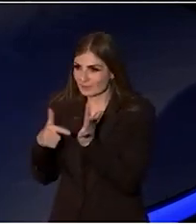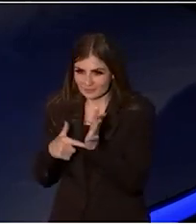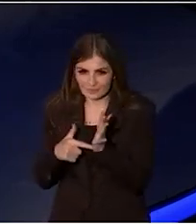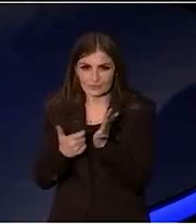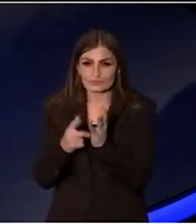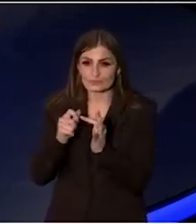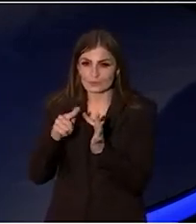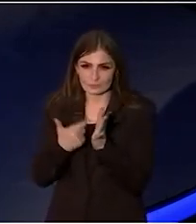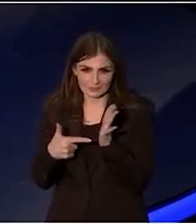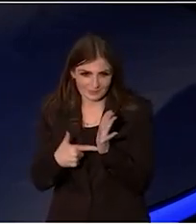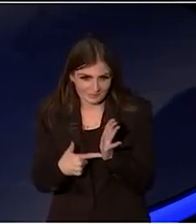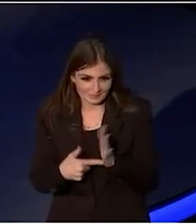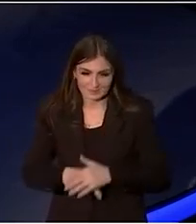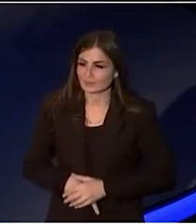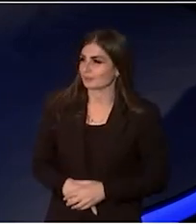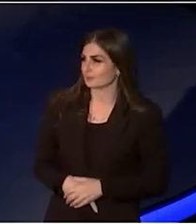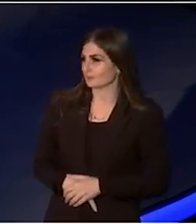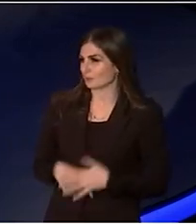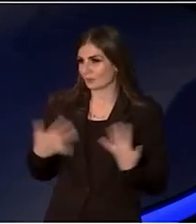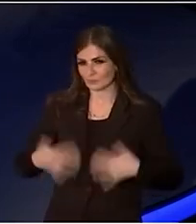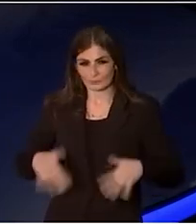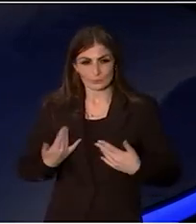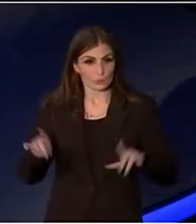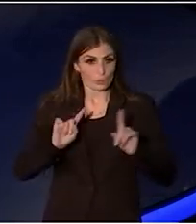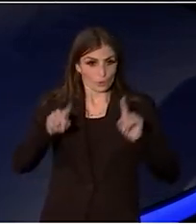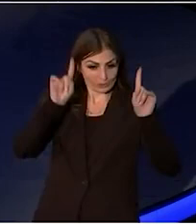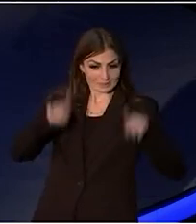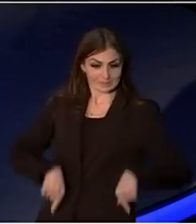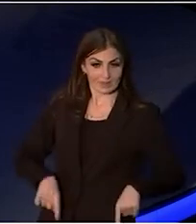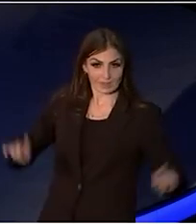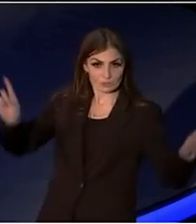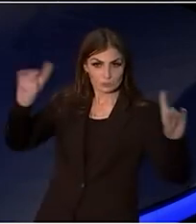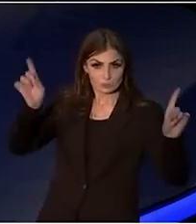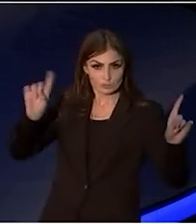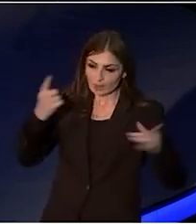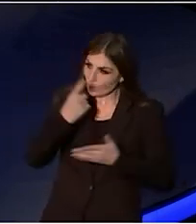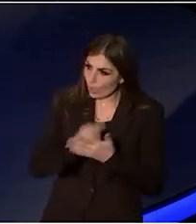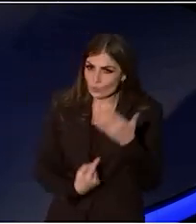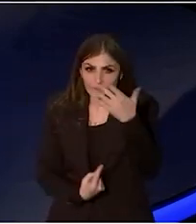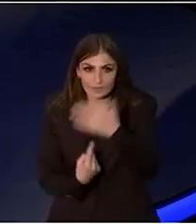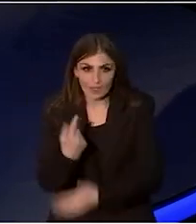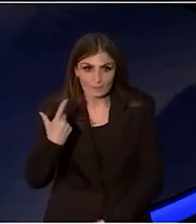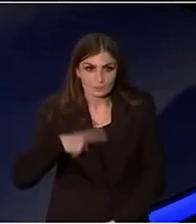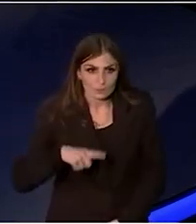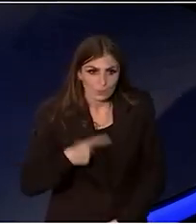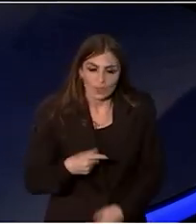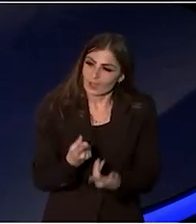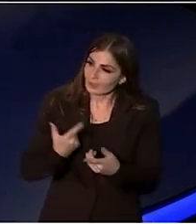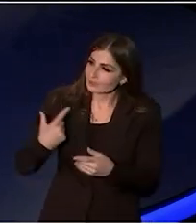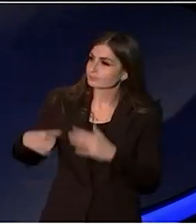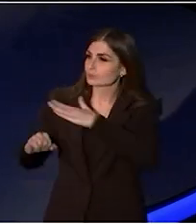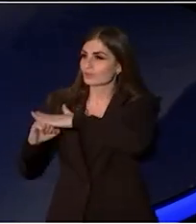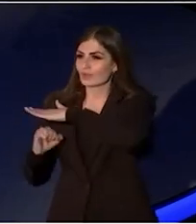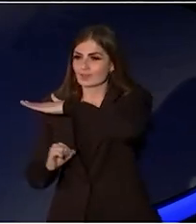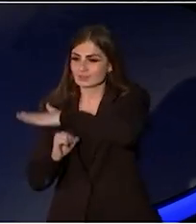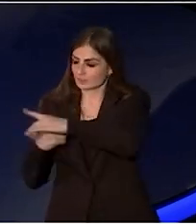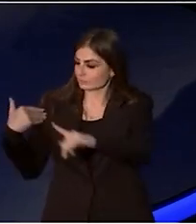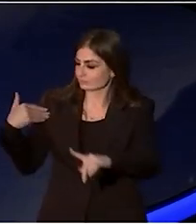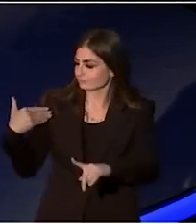What we start today is only possible because of the foundations that were already built.